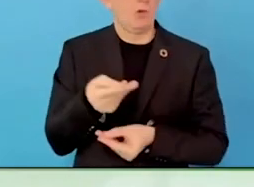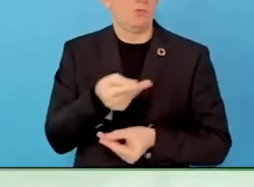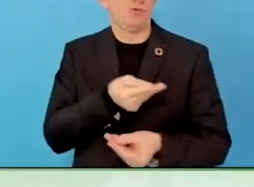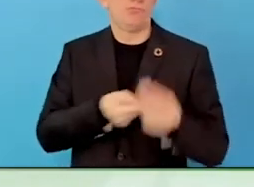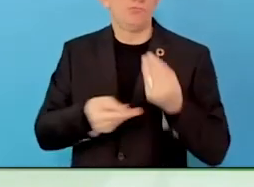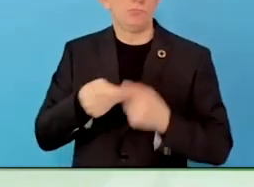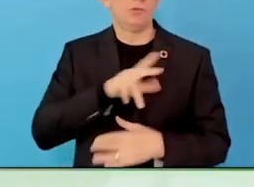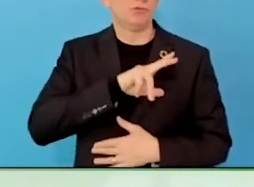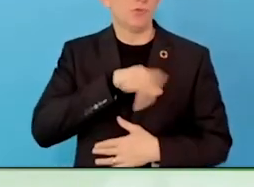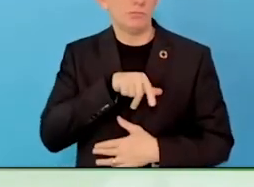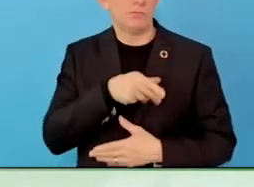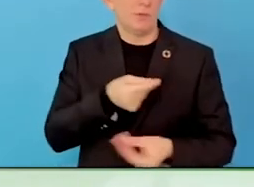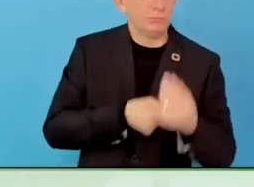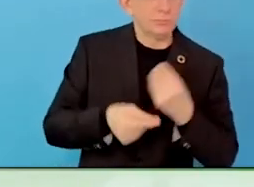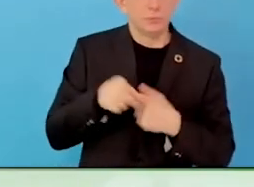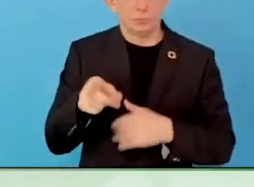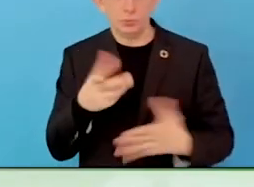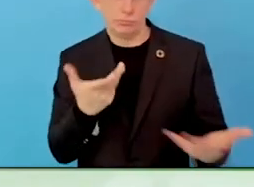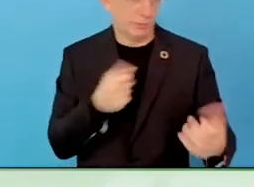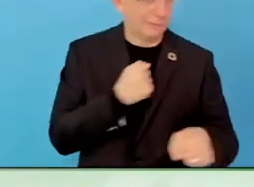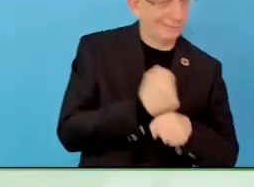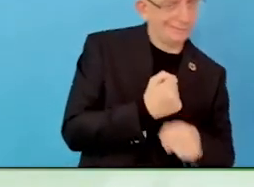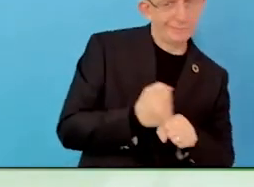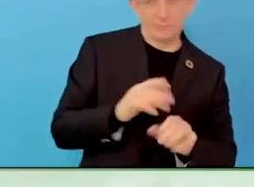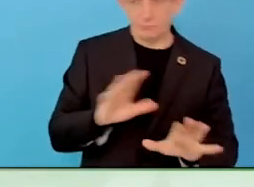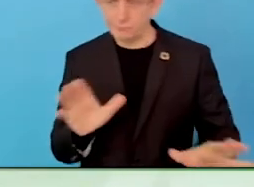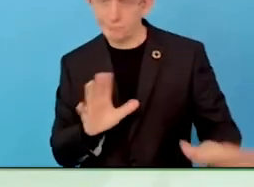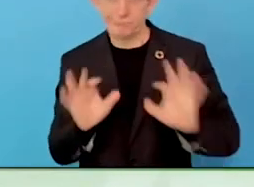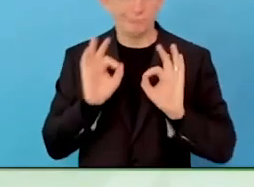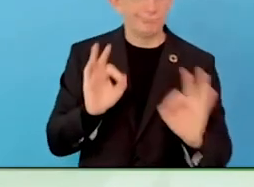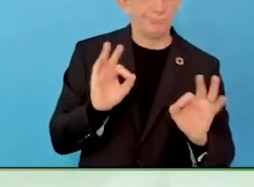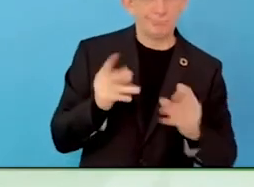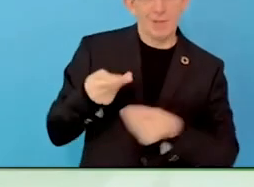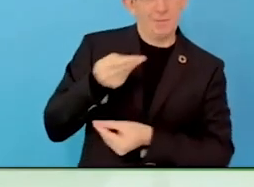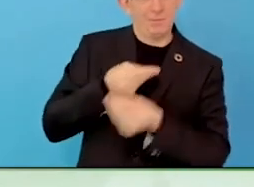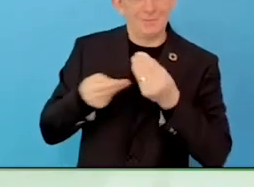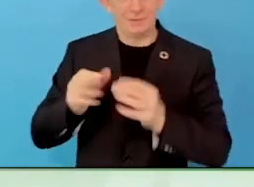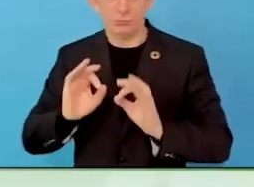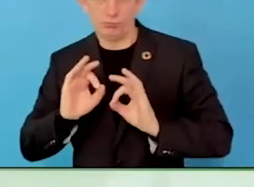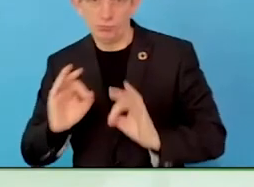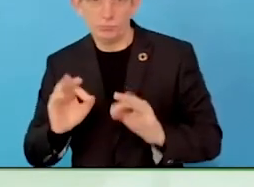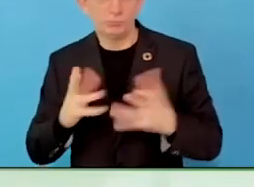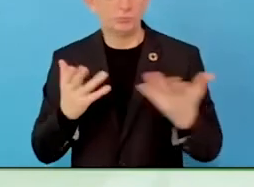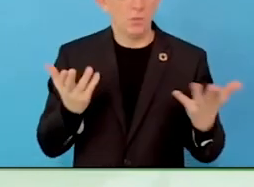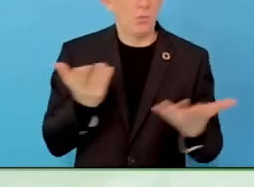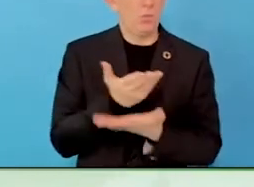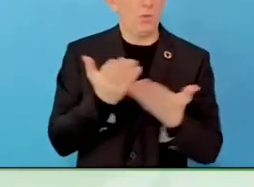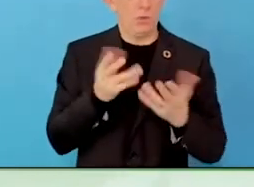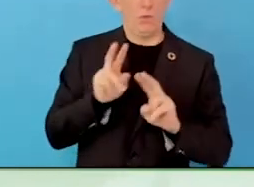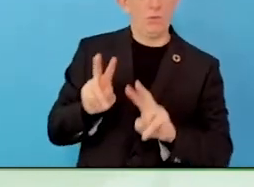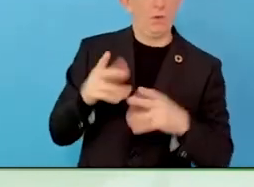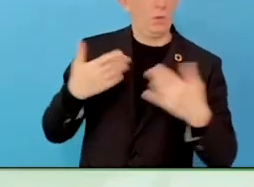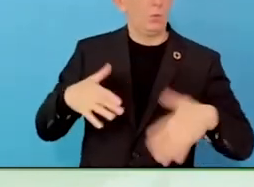One of our key factors, we are a company ourselves. We do not do anything else.